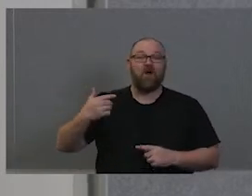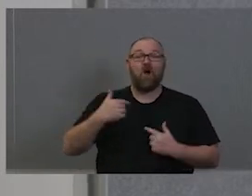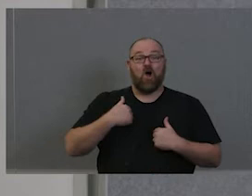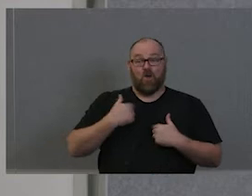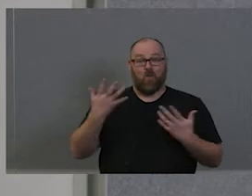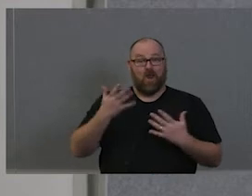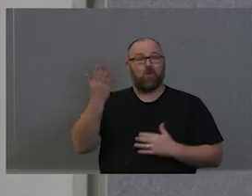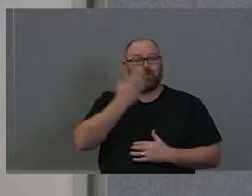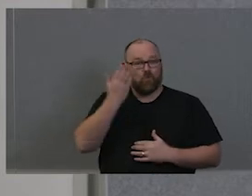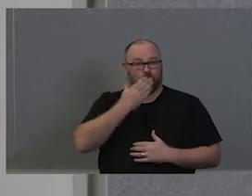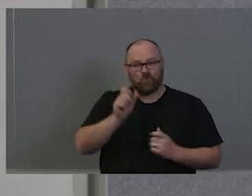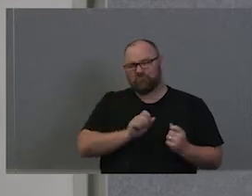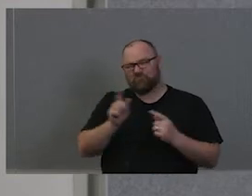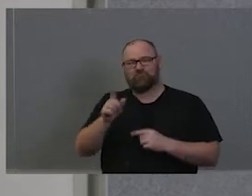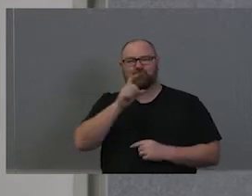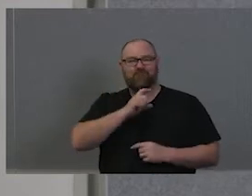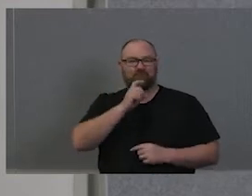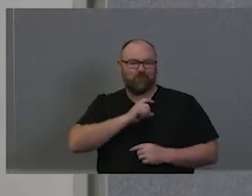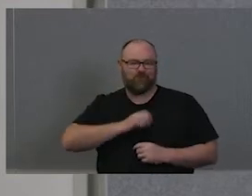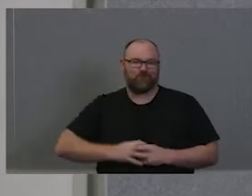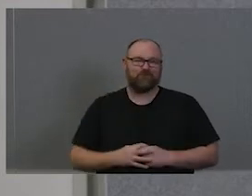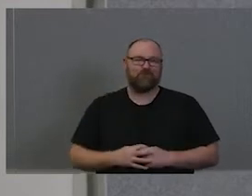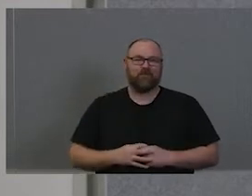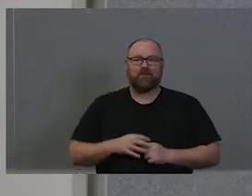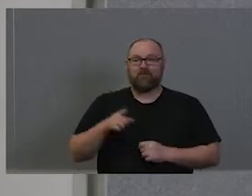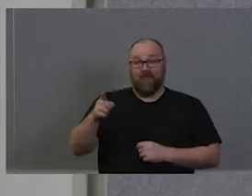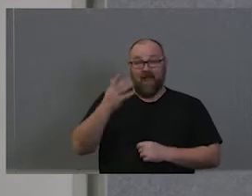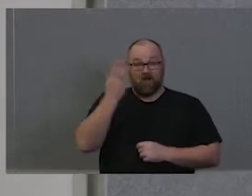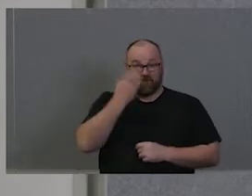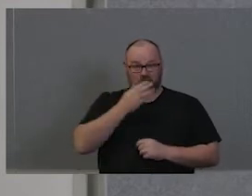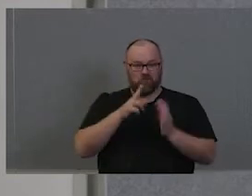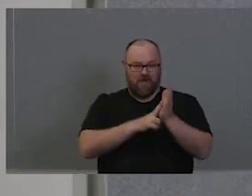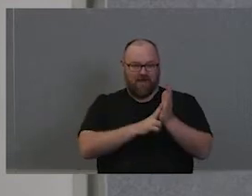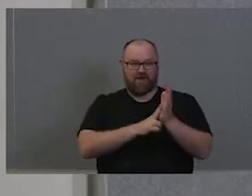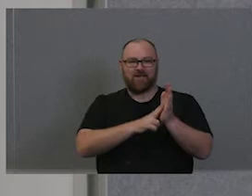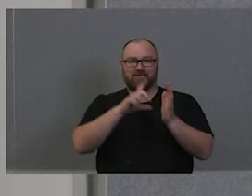Public School, which is now NCIE.